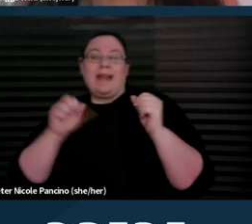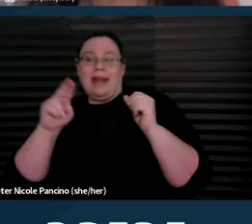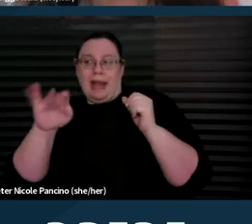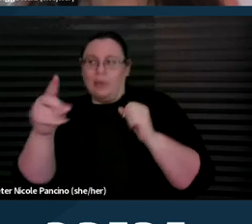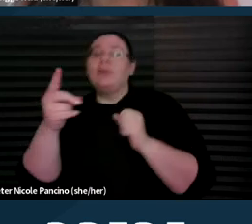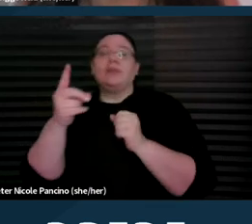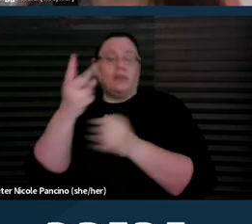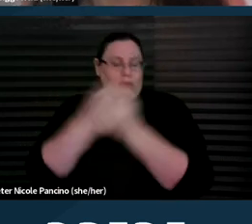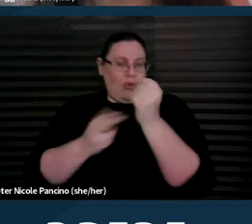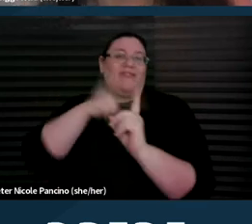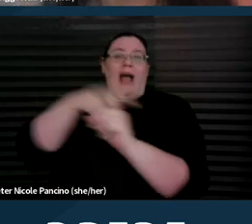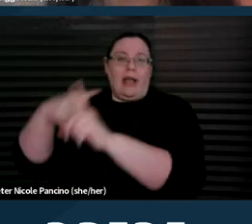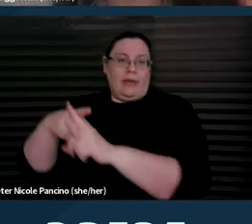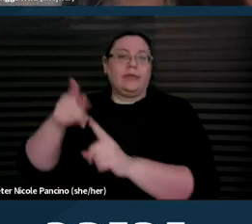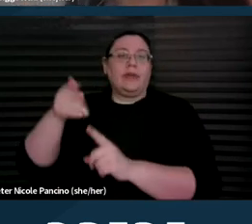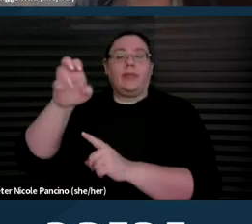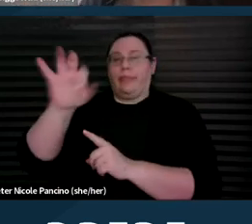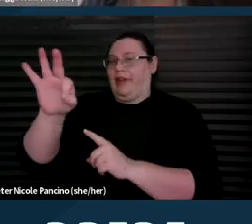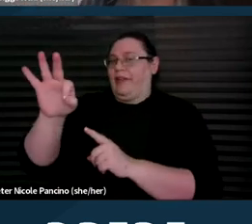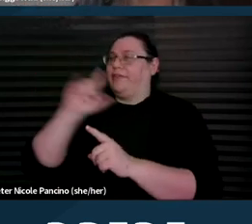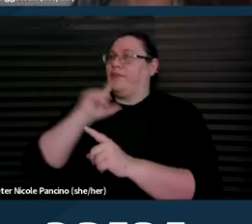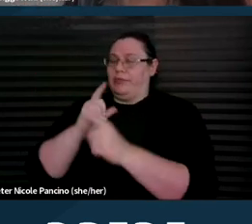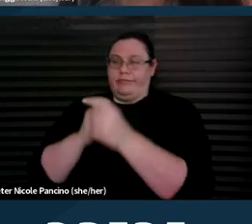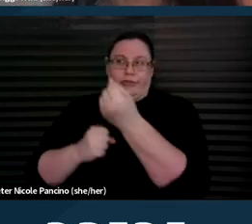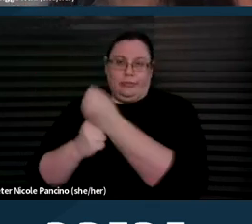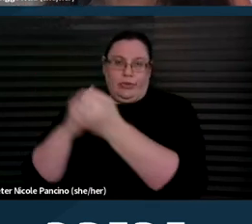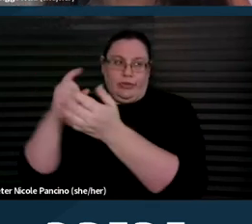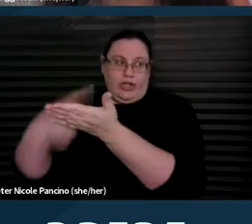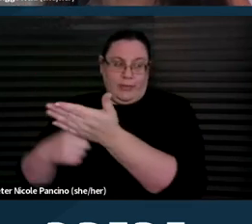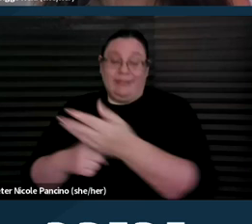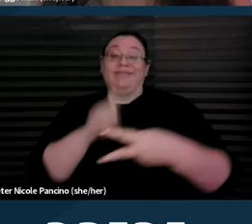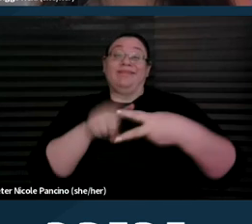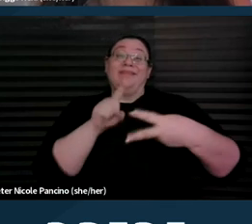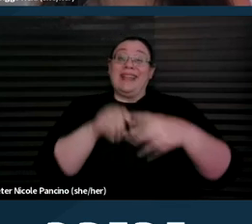In-clinic abortions are also sometimes called surgical or procedural abortions.